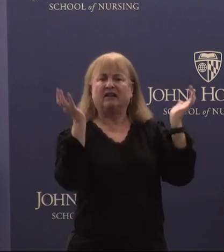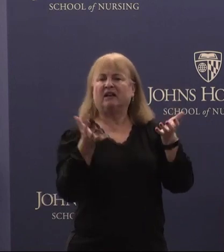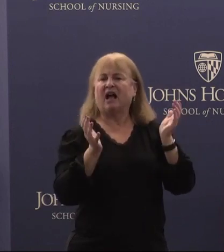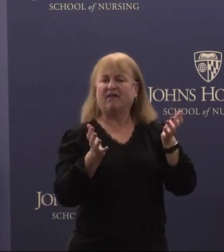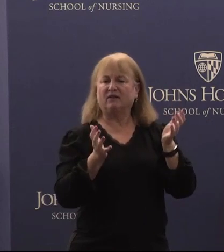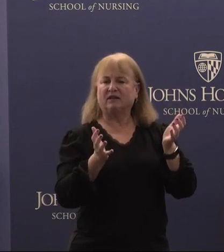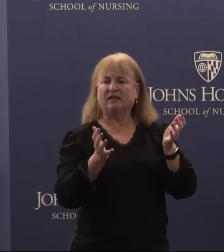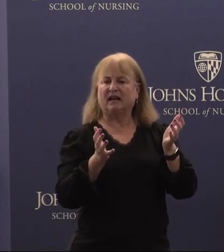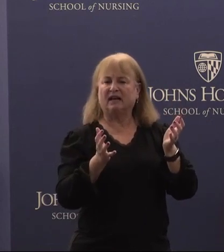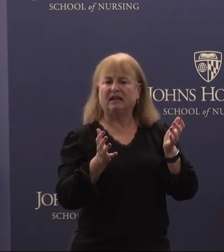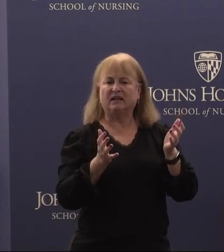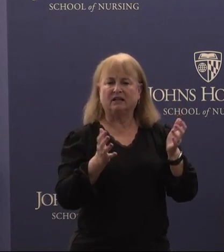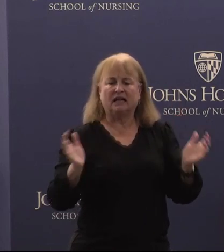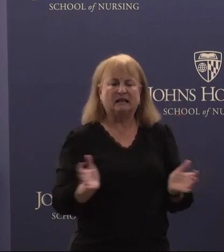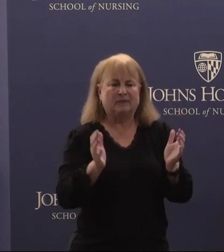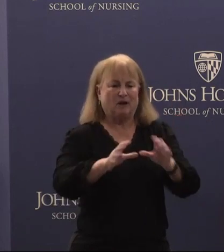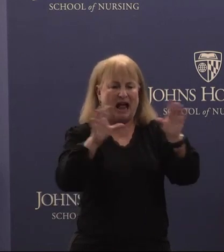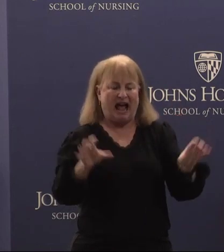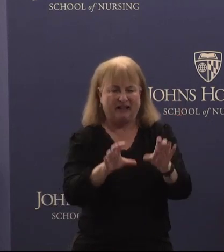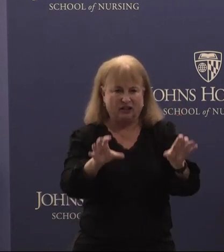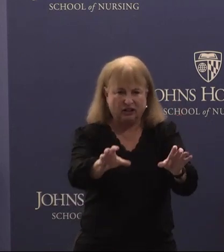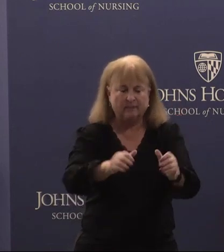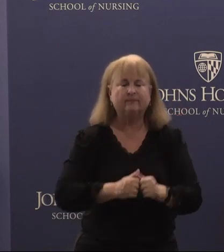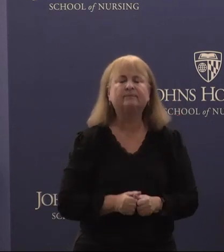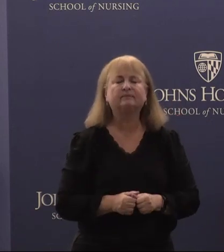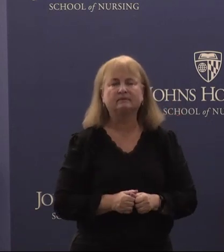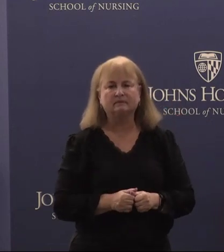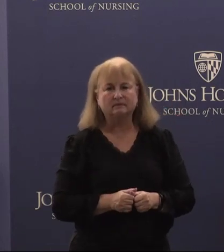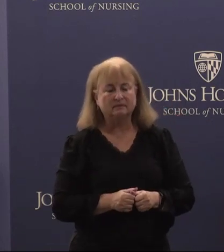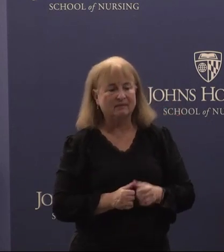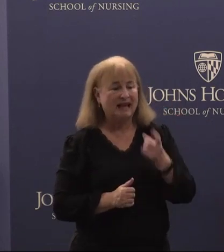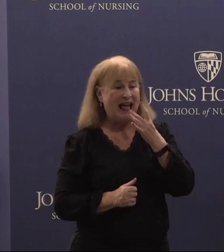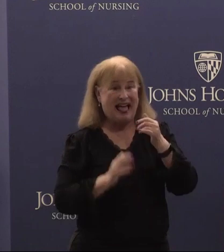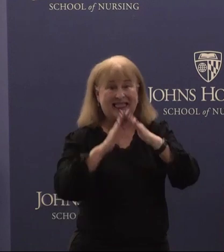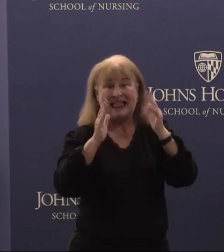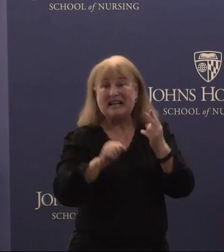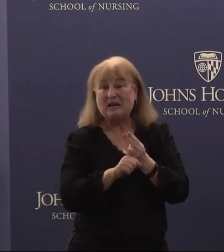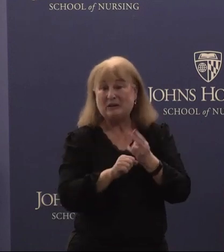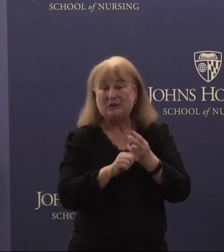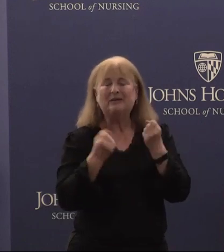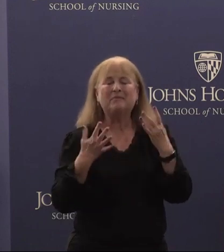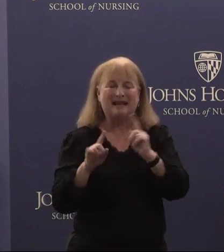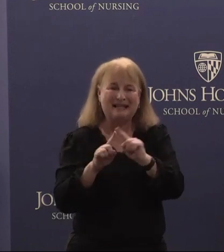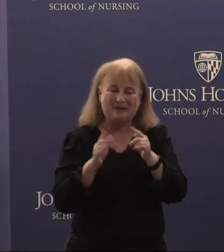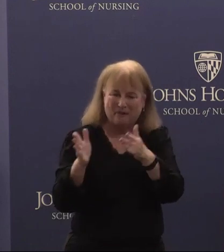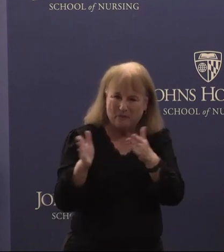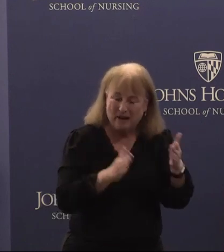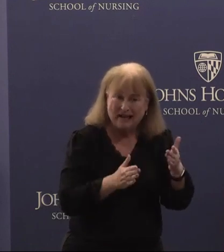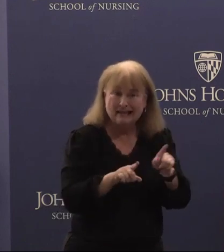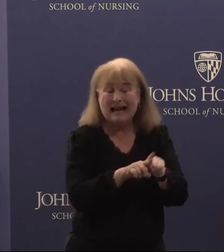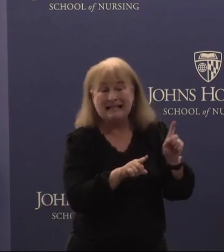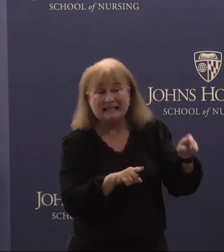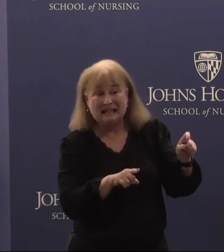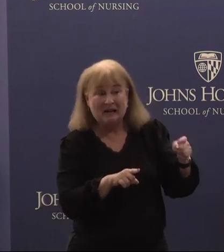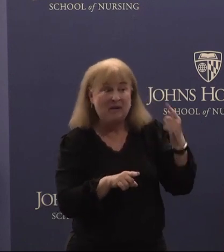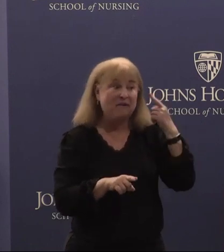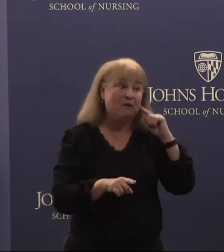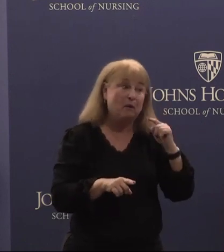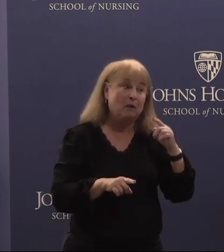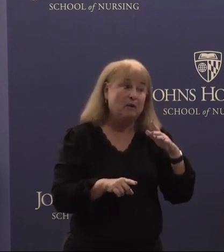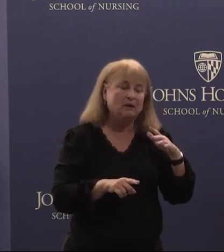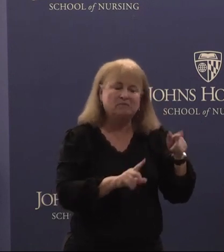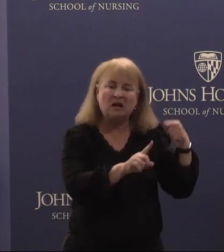and spurred action. A lighthouse is used in many ways. It's needed for a certain occasions,